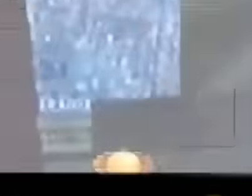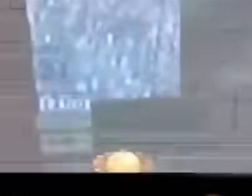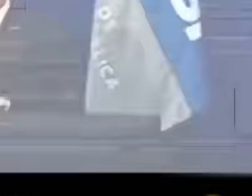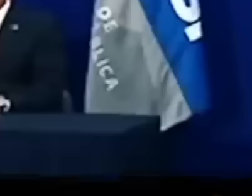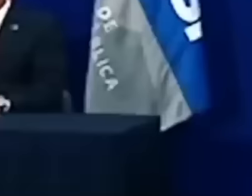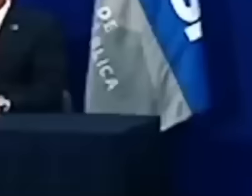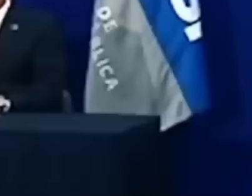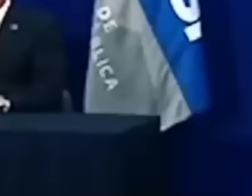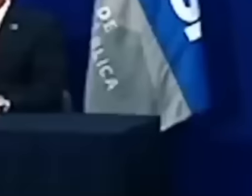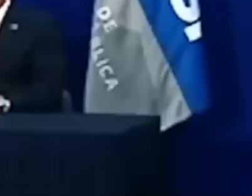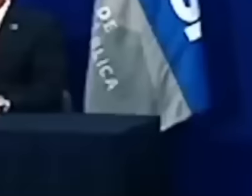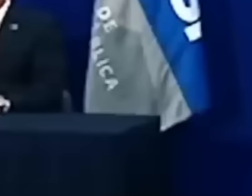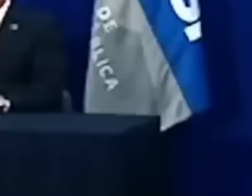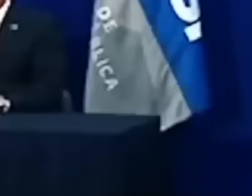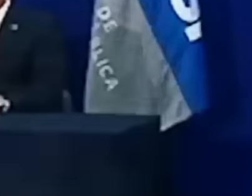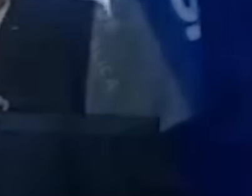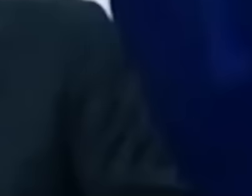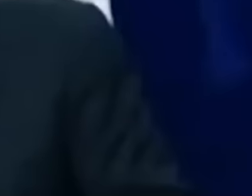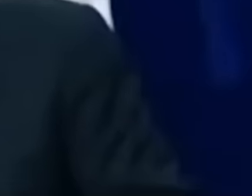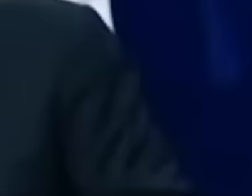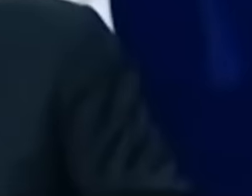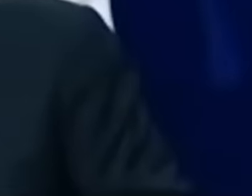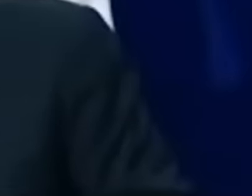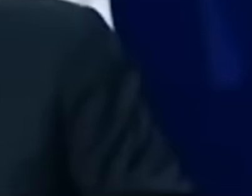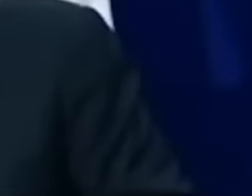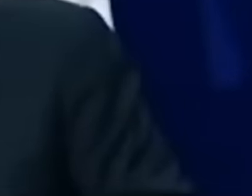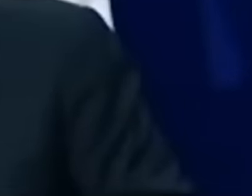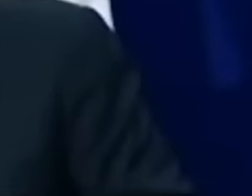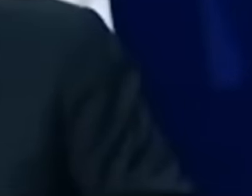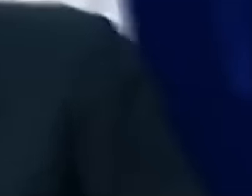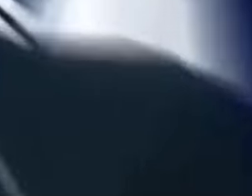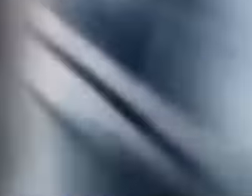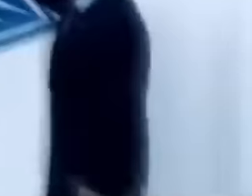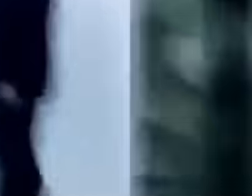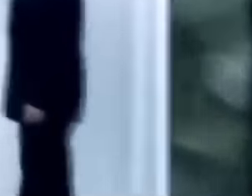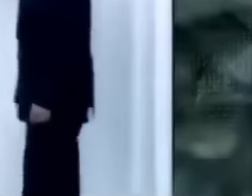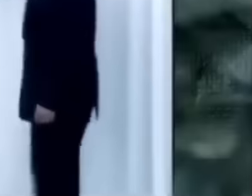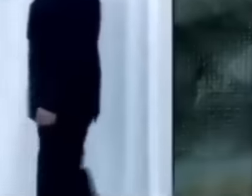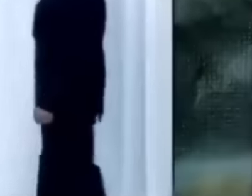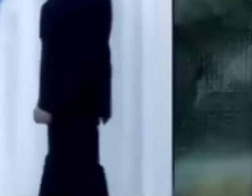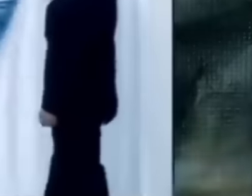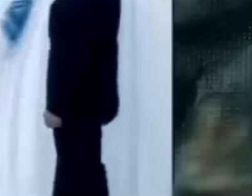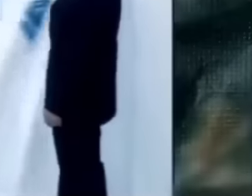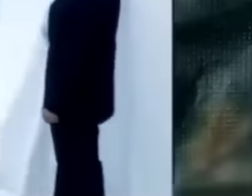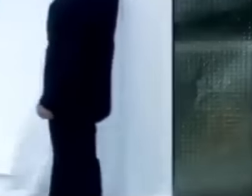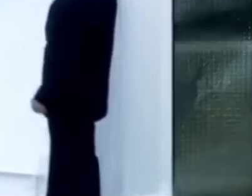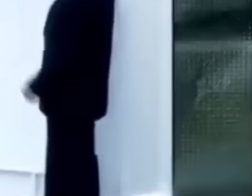Interpol Ronald Noble, of course, there was no lack of support from the presidential couple Felipe Calderón